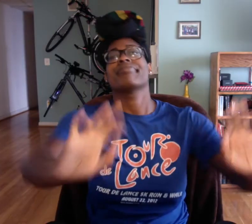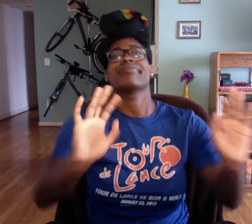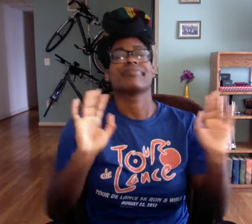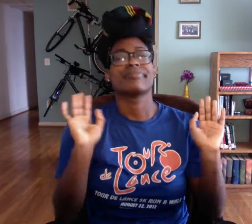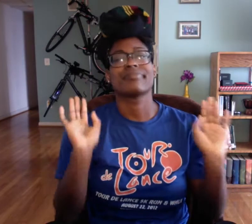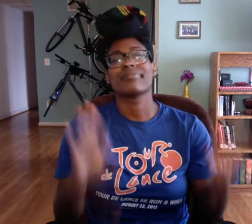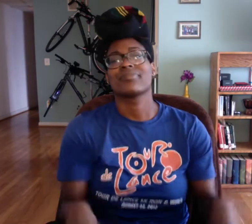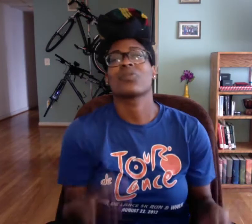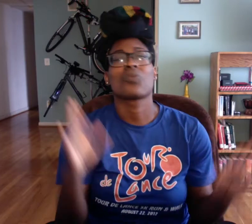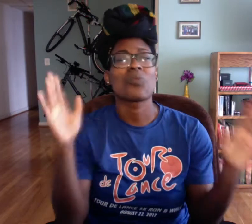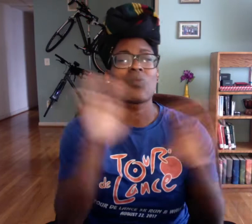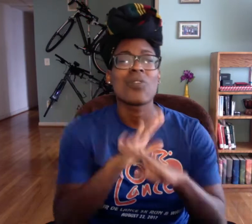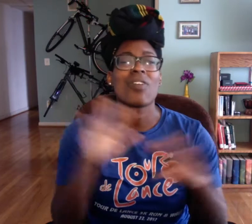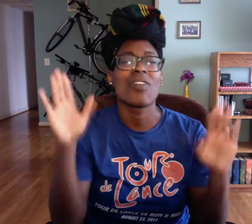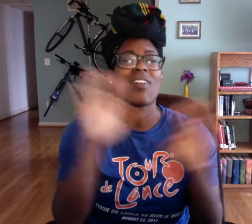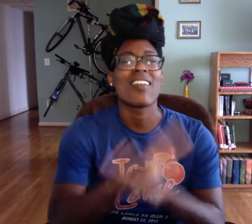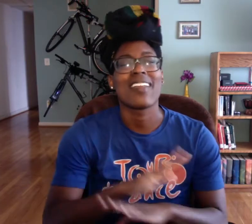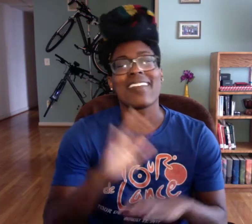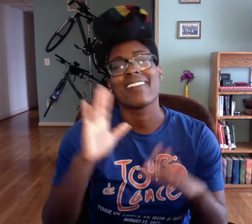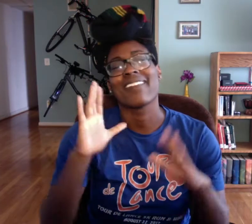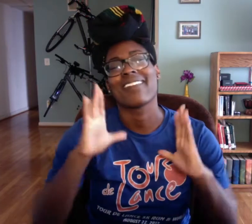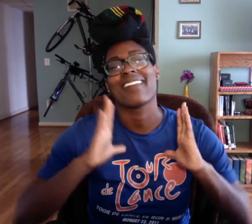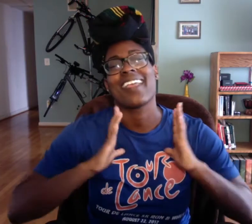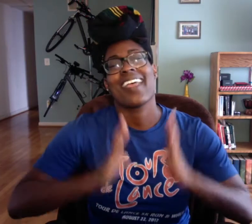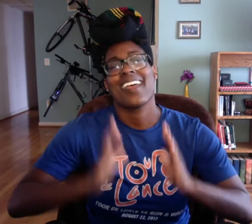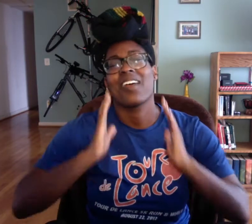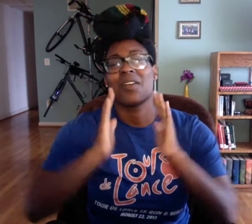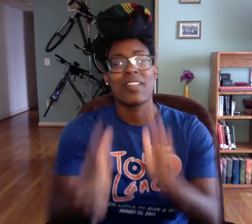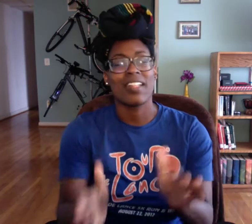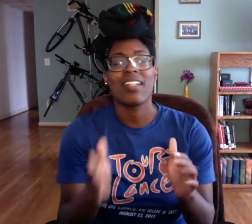things go. And they were like, no seriously it's, don't worry, it's nooot a big deal.